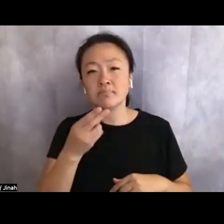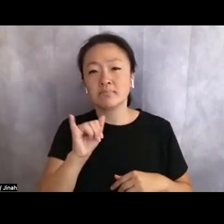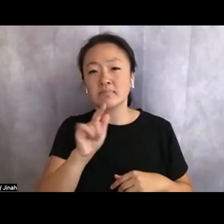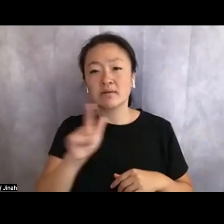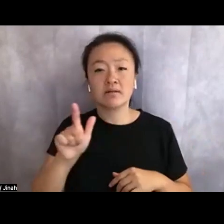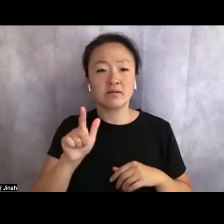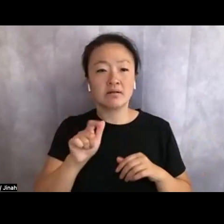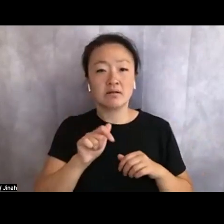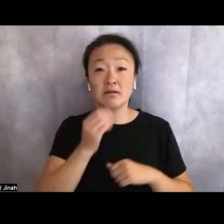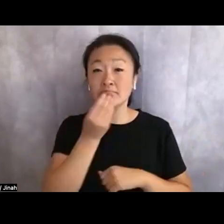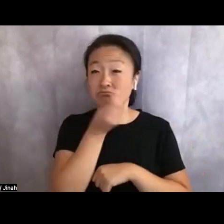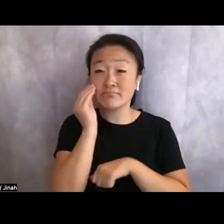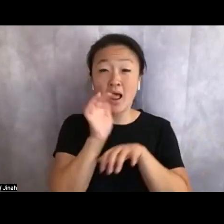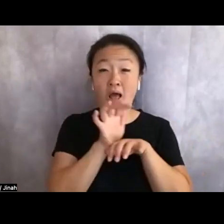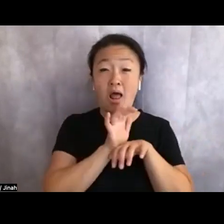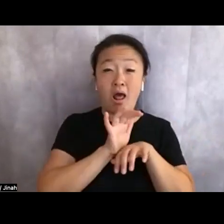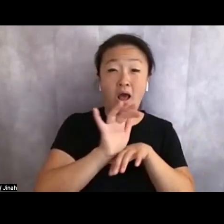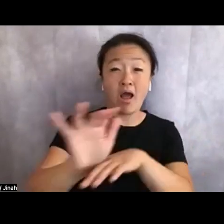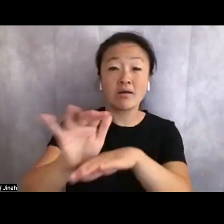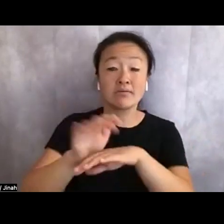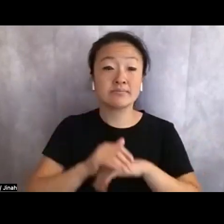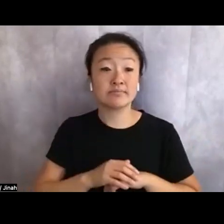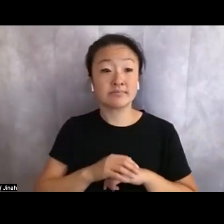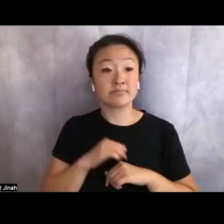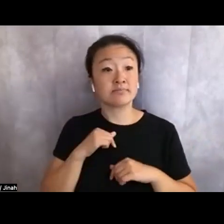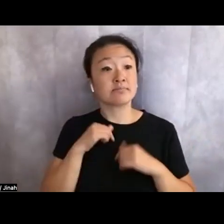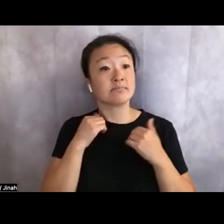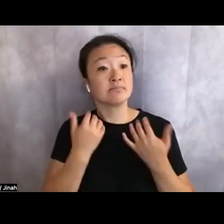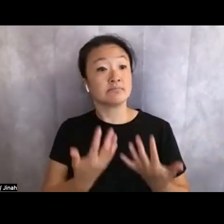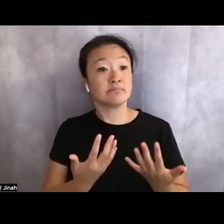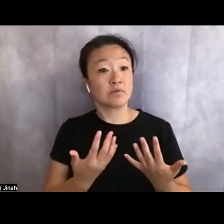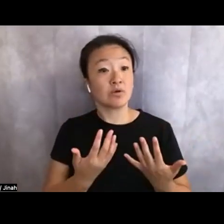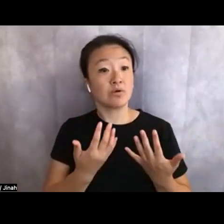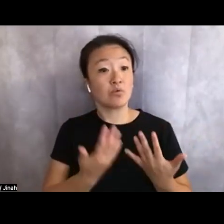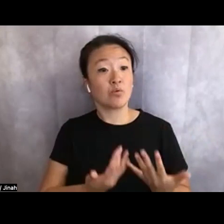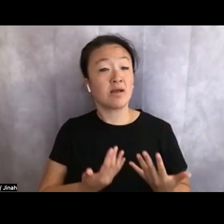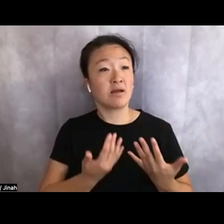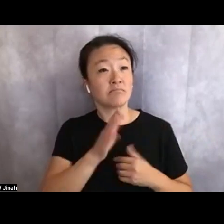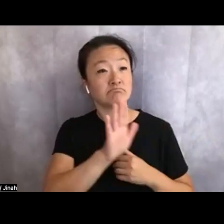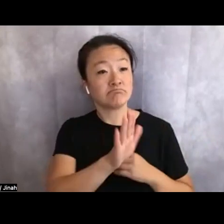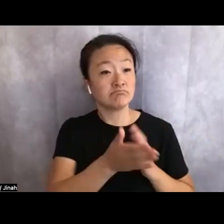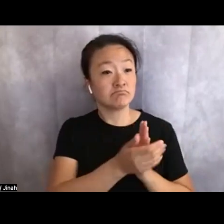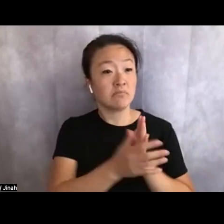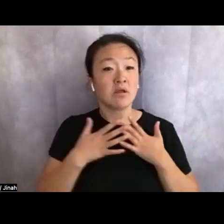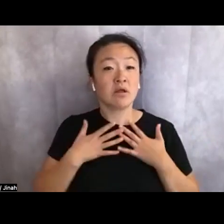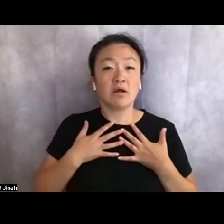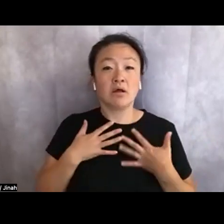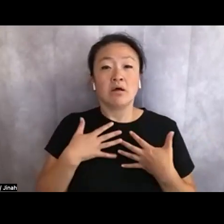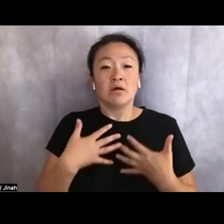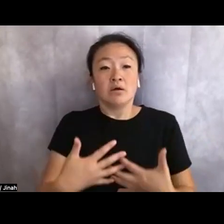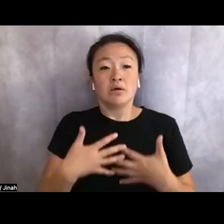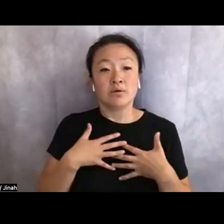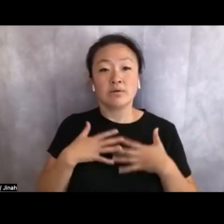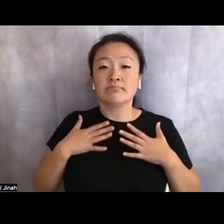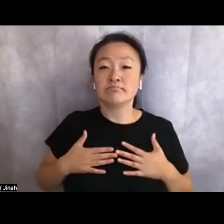I wait on their skill, how they will sigh. The human body is heating pad, limbs bonfire,